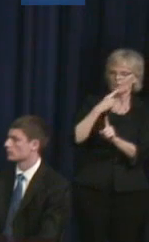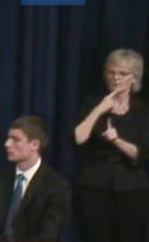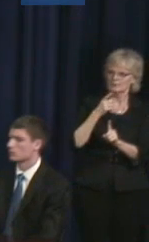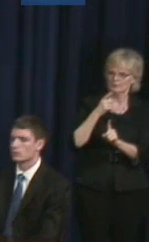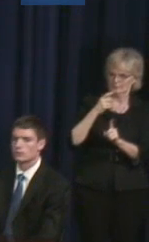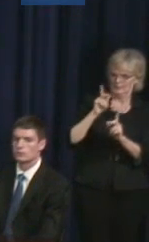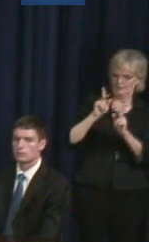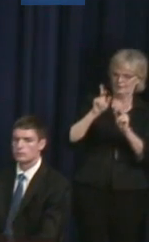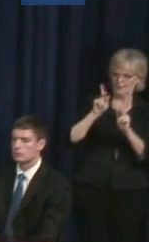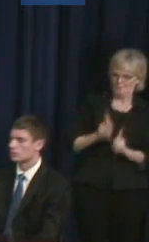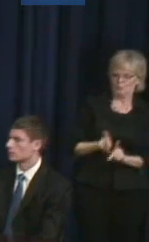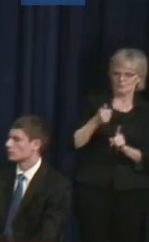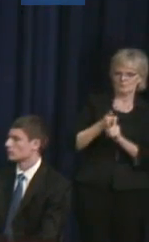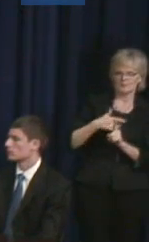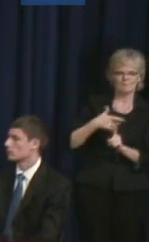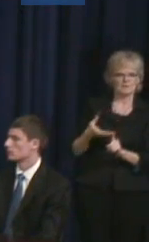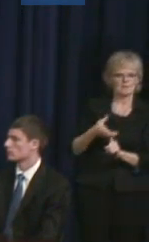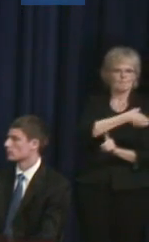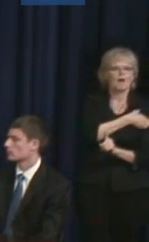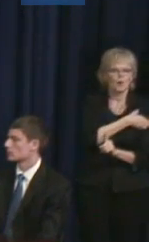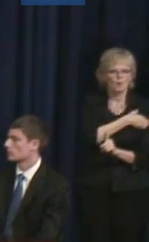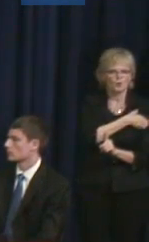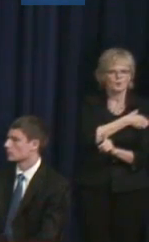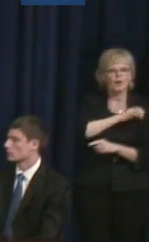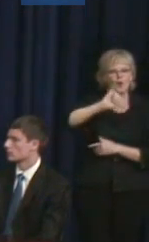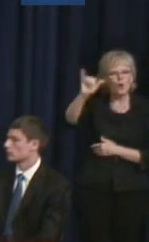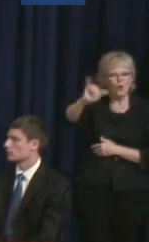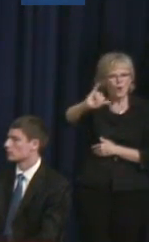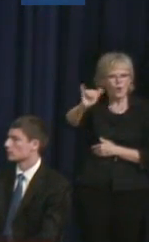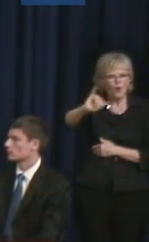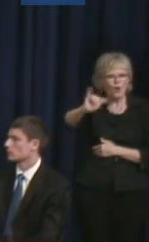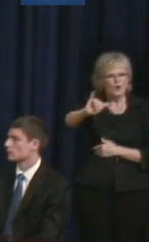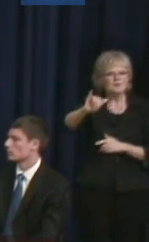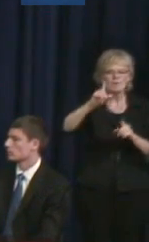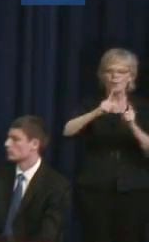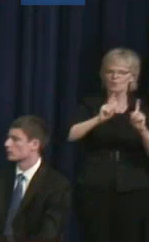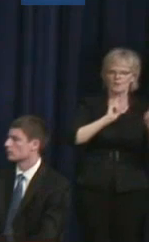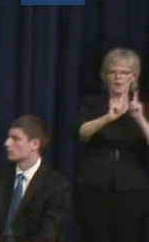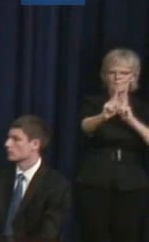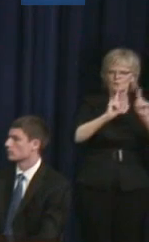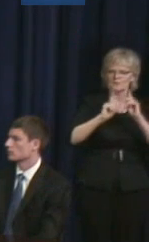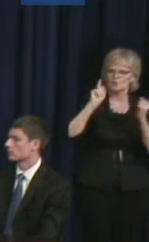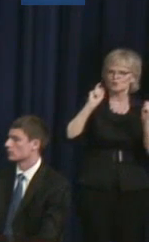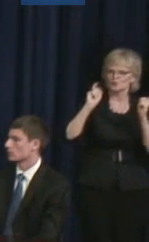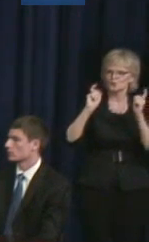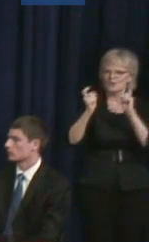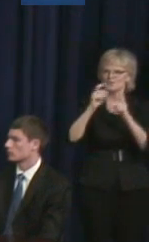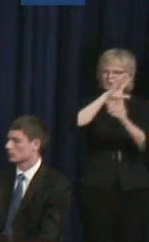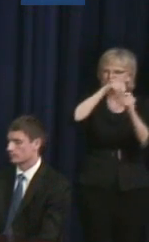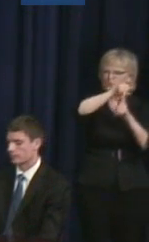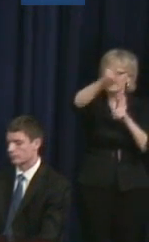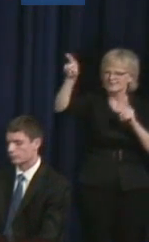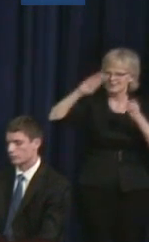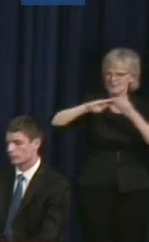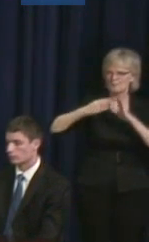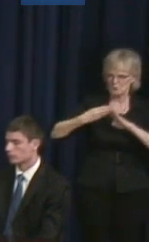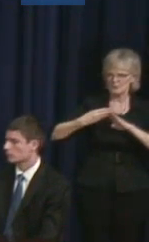individual person, but it also begins to change the dialogue that's going on in communities. Because I think, you know, one of the biggest issues we